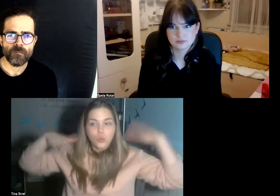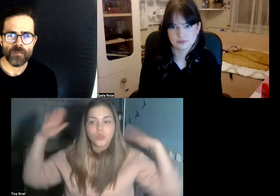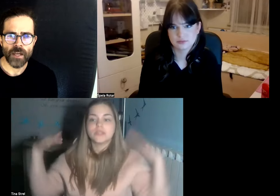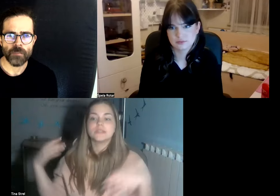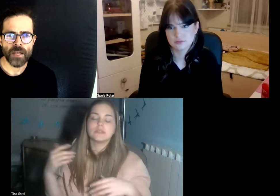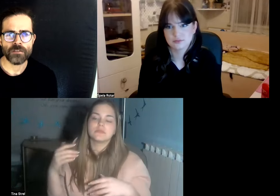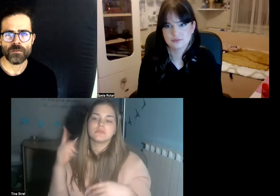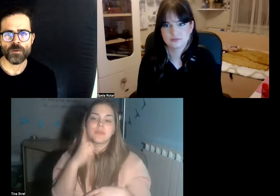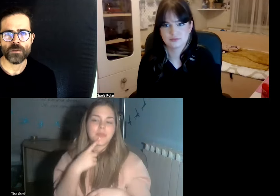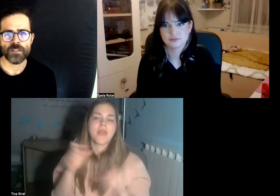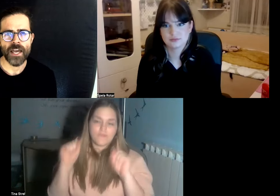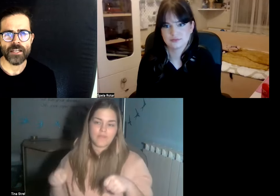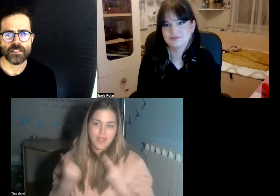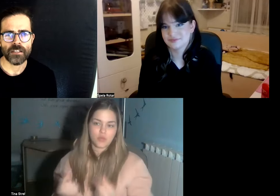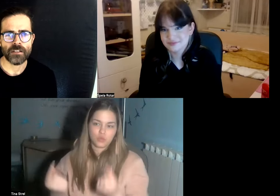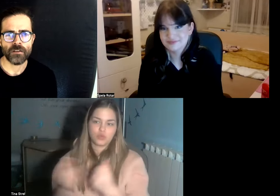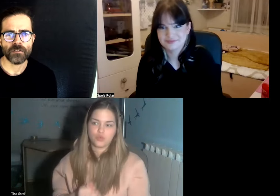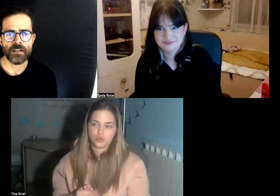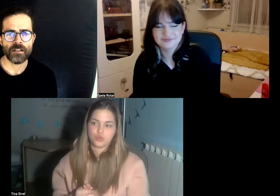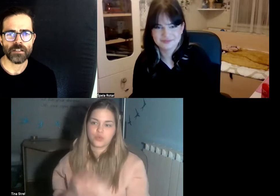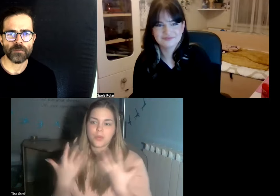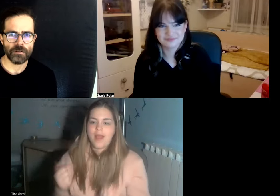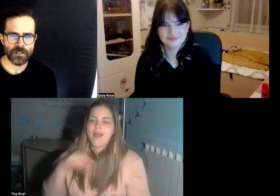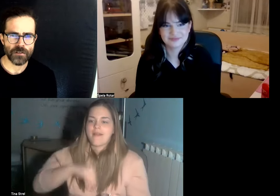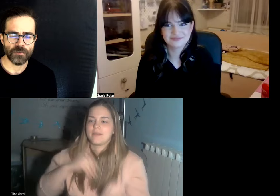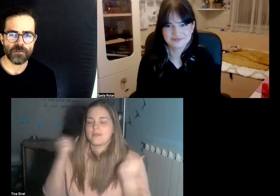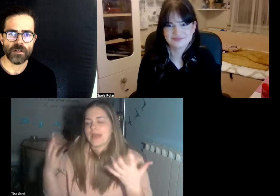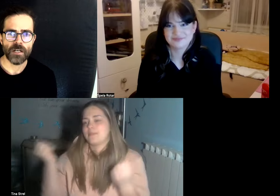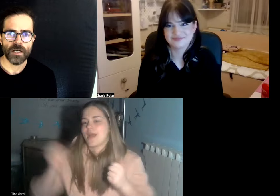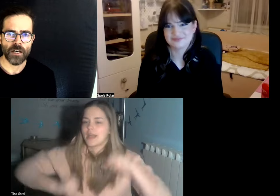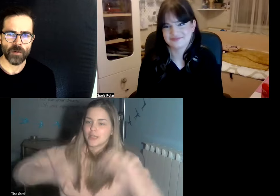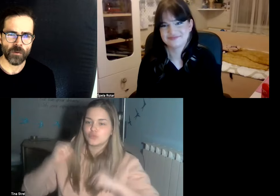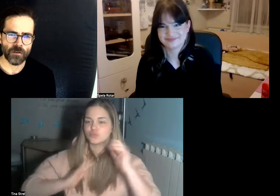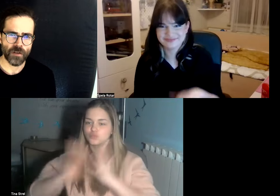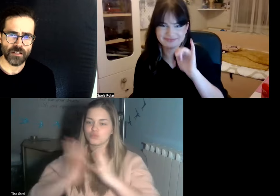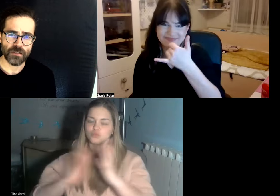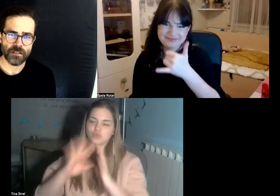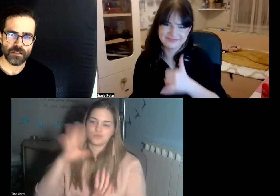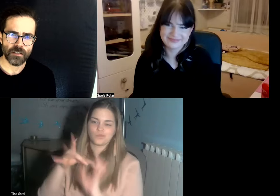yeah it depends of course on the age and on the experience of everyone of us